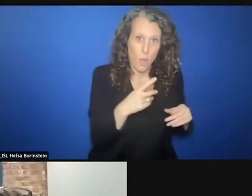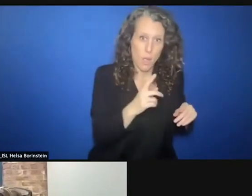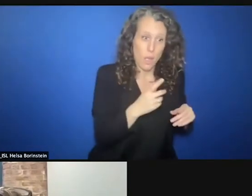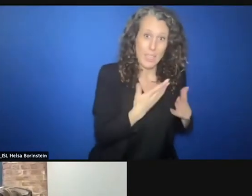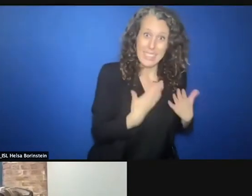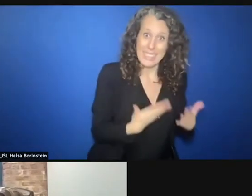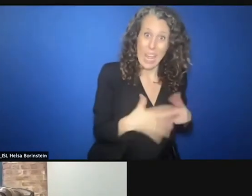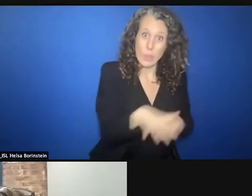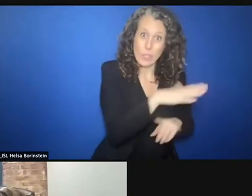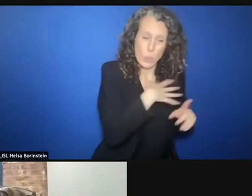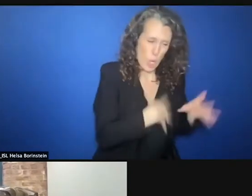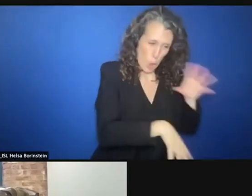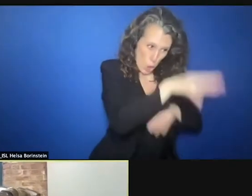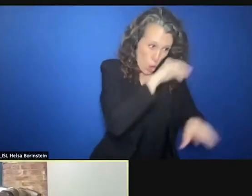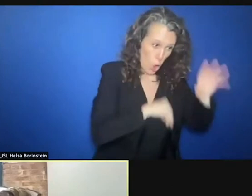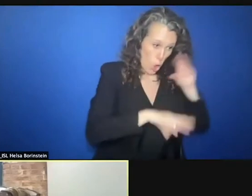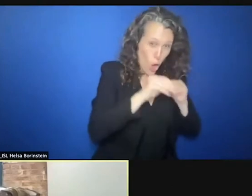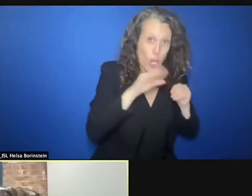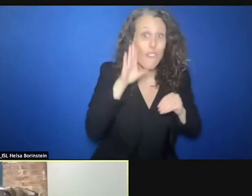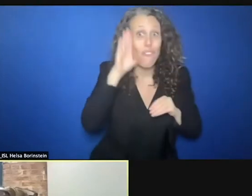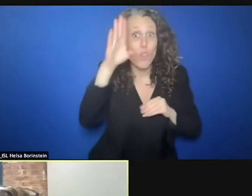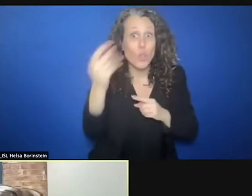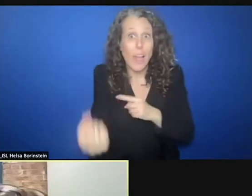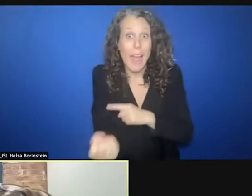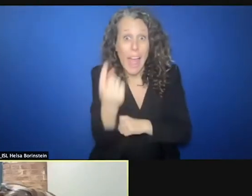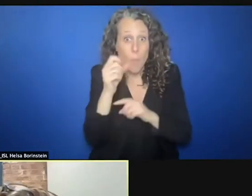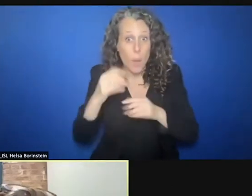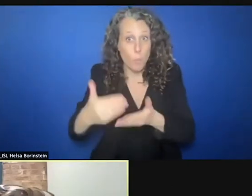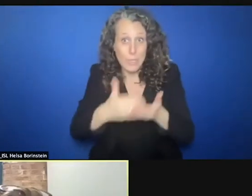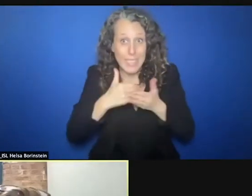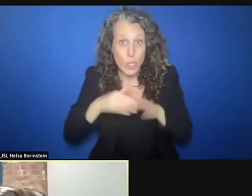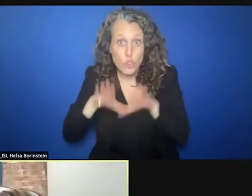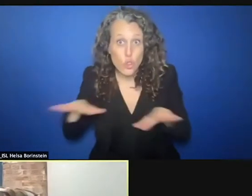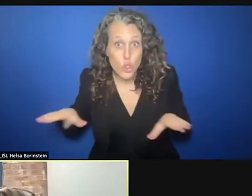Tasha Gill: Thank you so much and I want to thank you for your earlier comments too putting